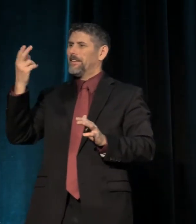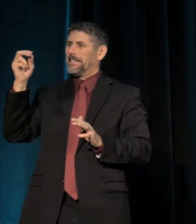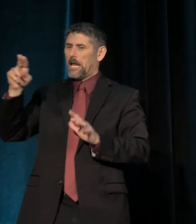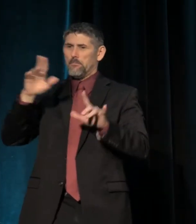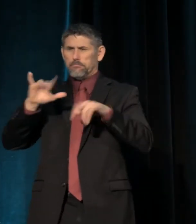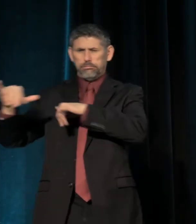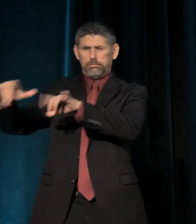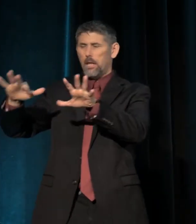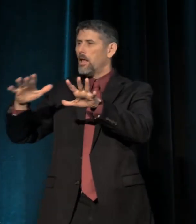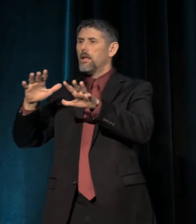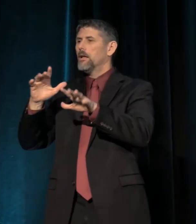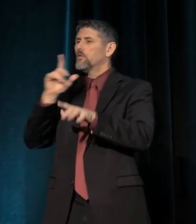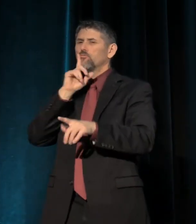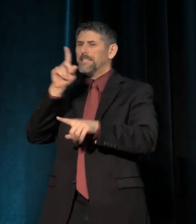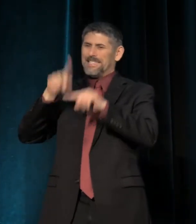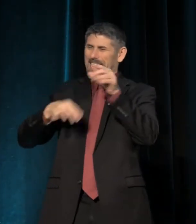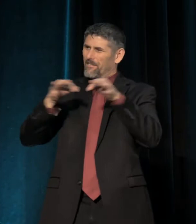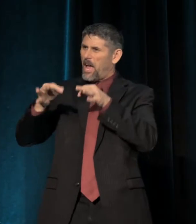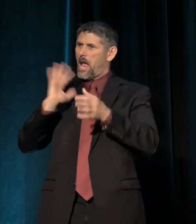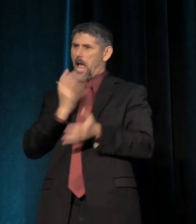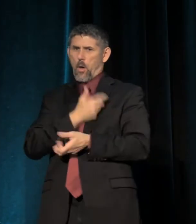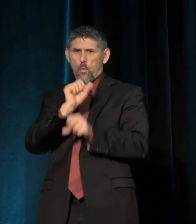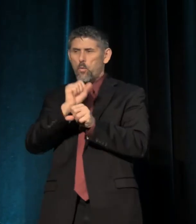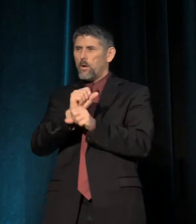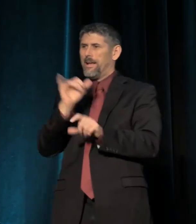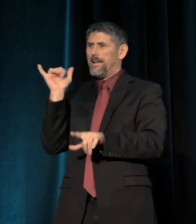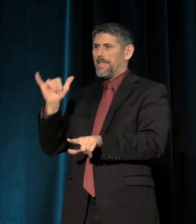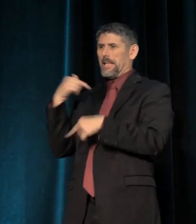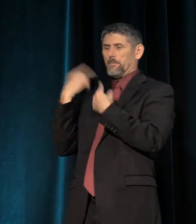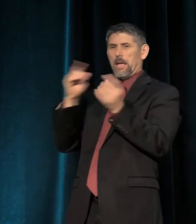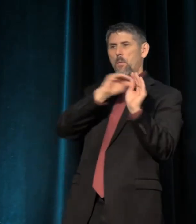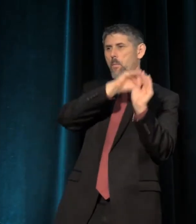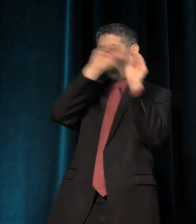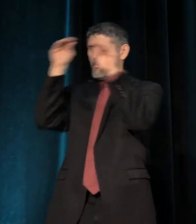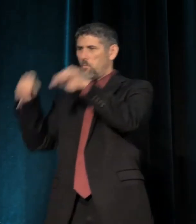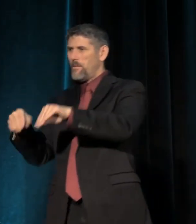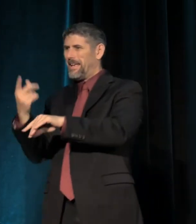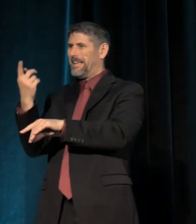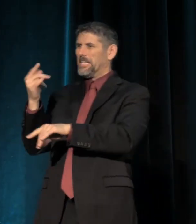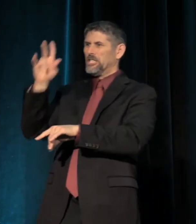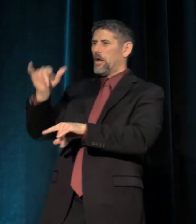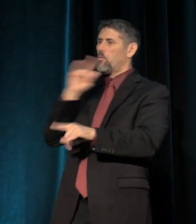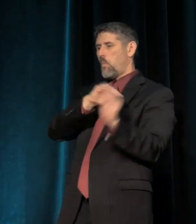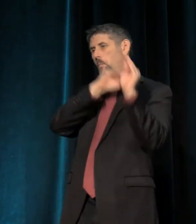Gentrification centers the wealth that's been moving into the cities, the gentry that are moving into the cities,